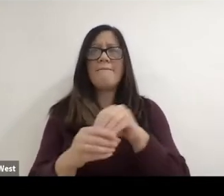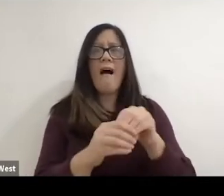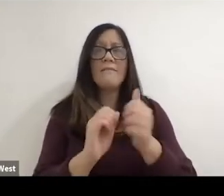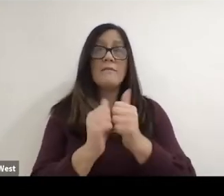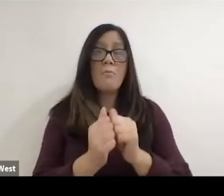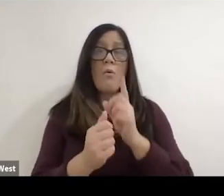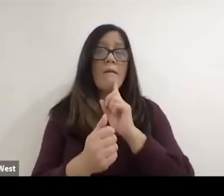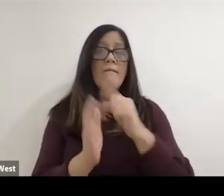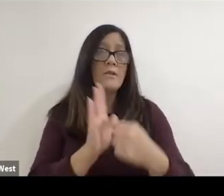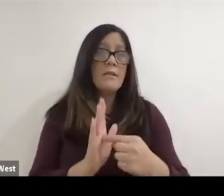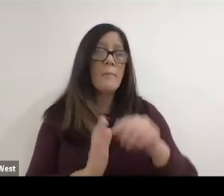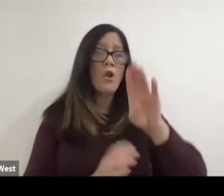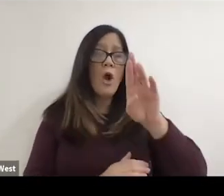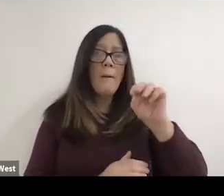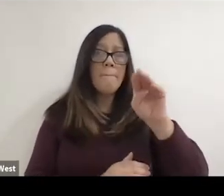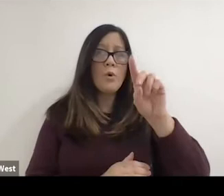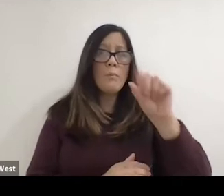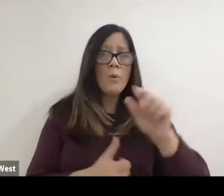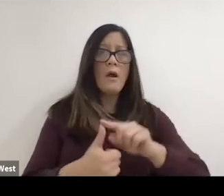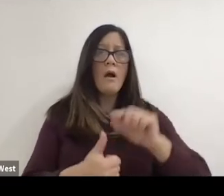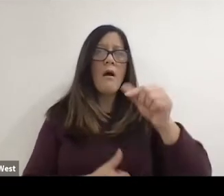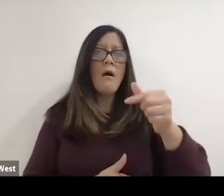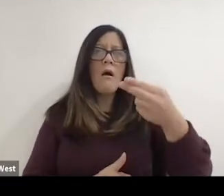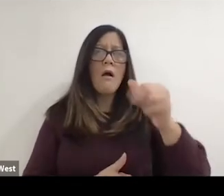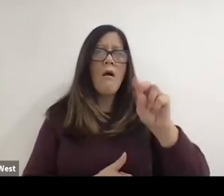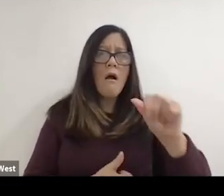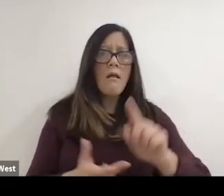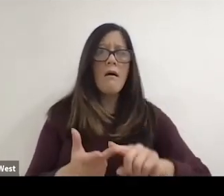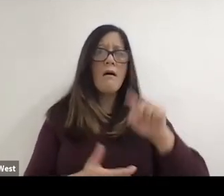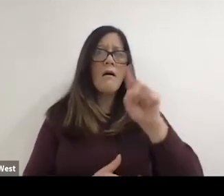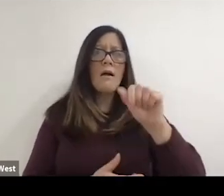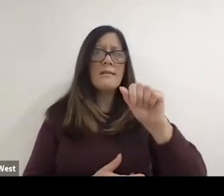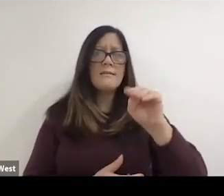particularly in Bermuda, Ghana and Zambia, and a little bit in India too and,